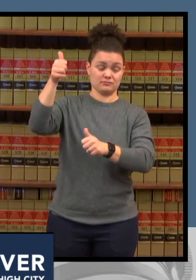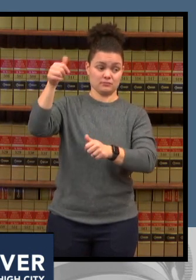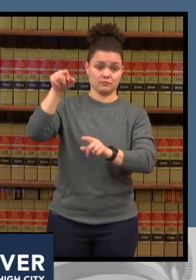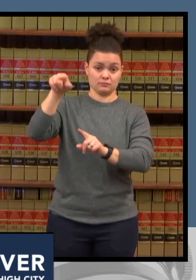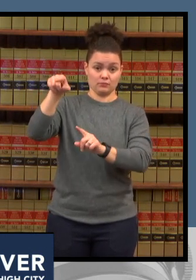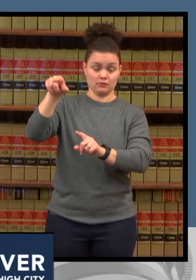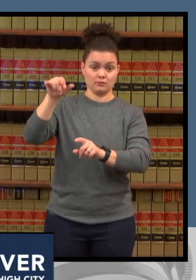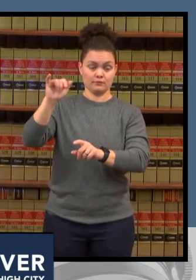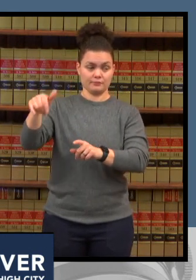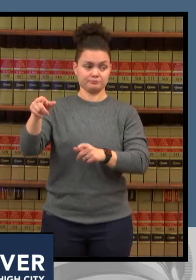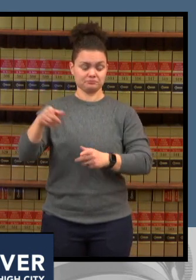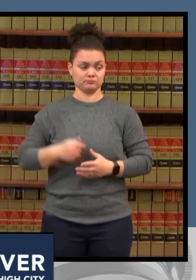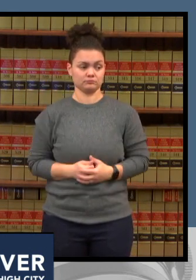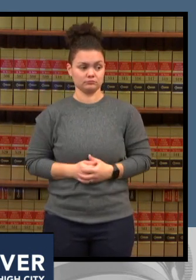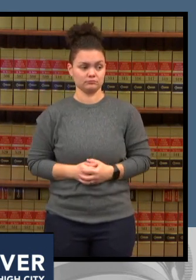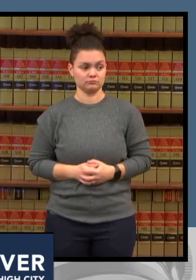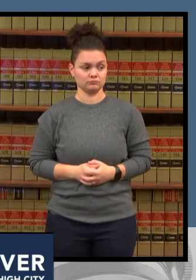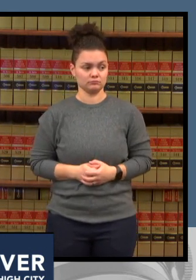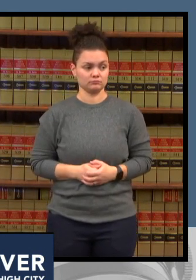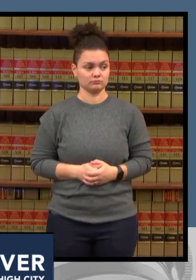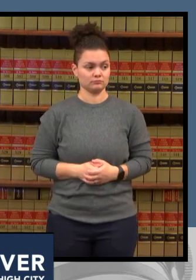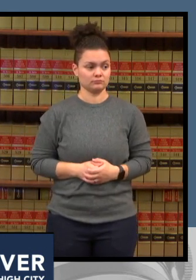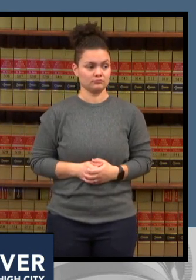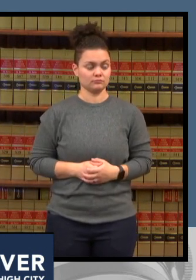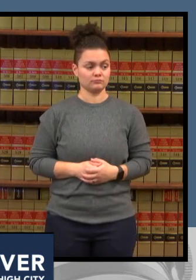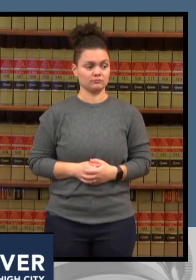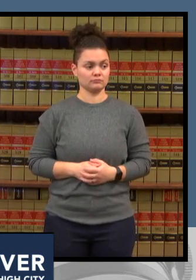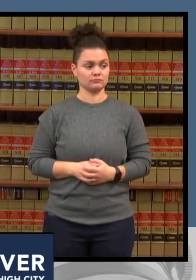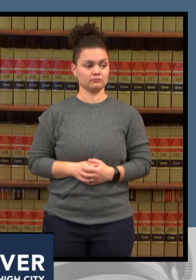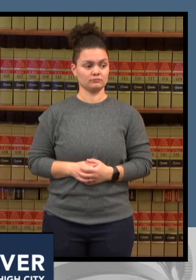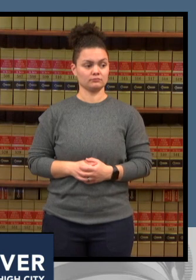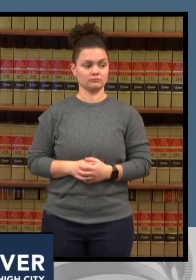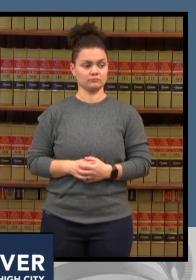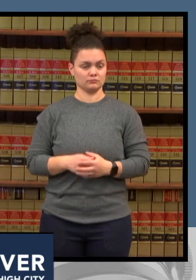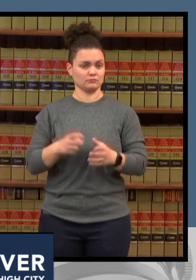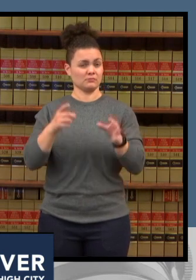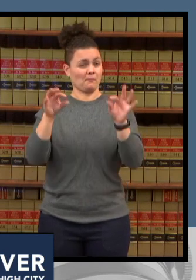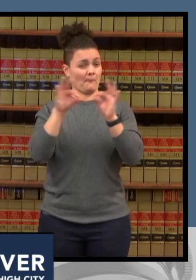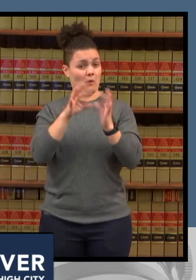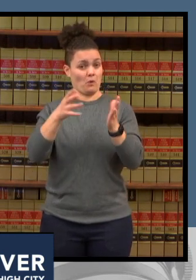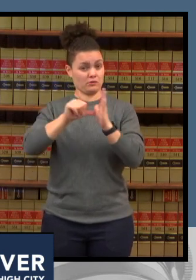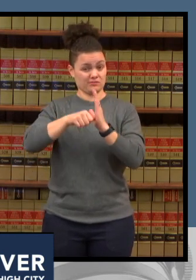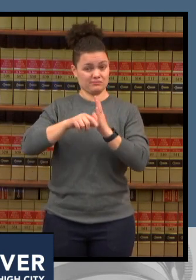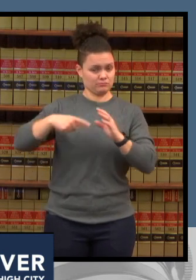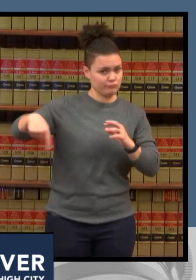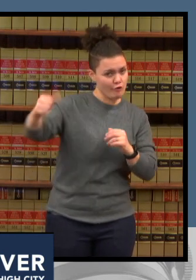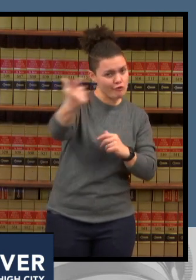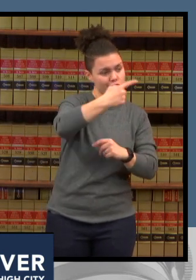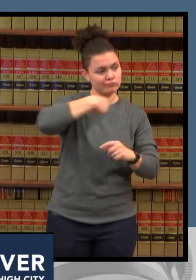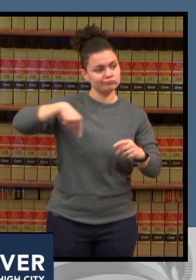again the need for all of us to step take up take those preventative measures of masking testing um